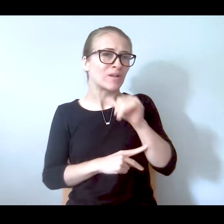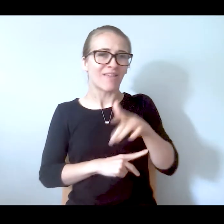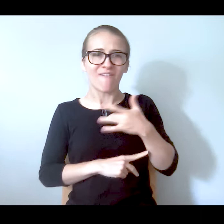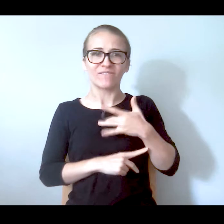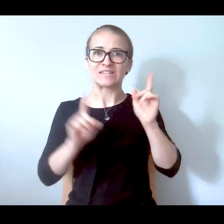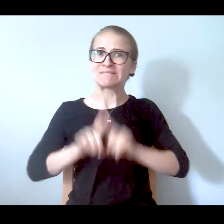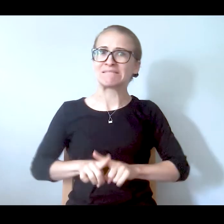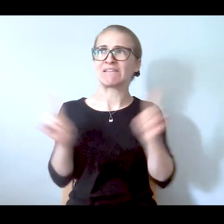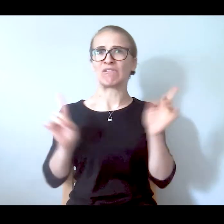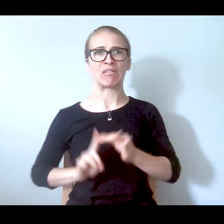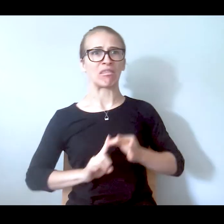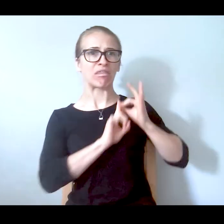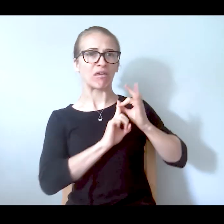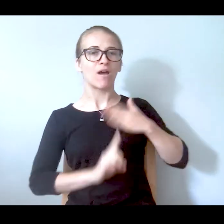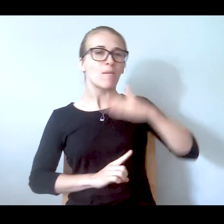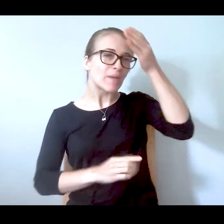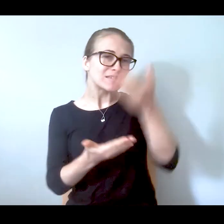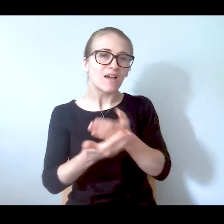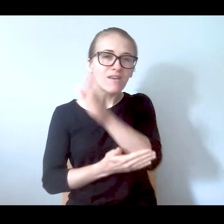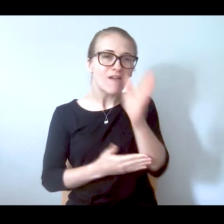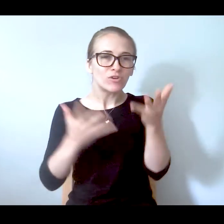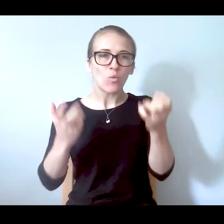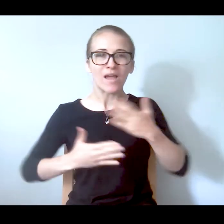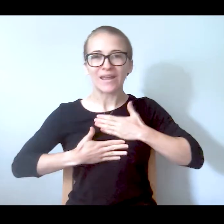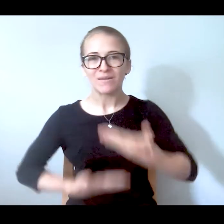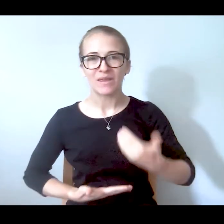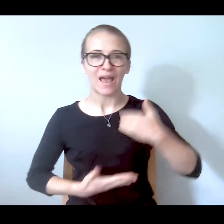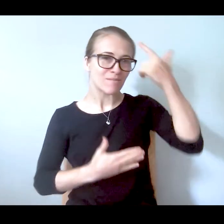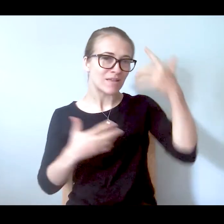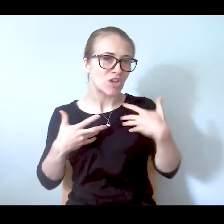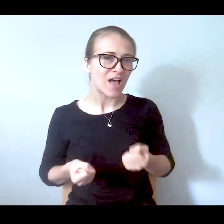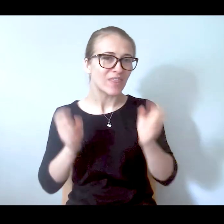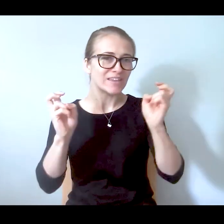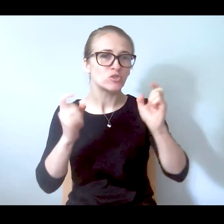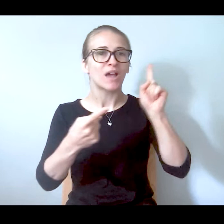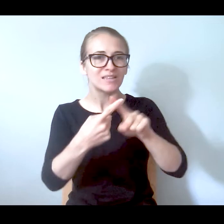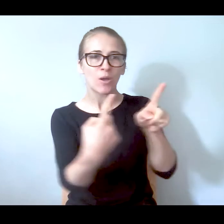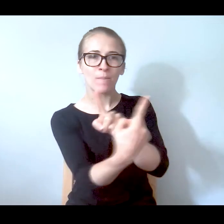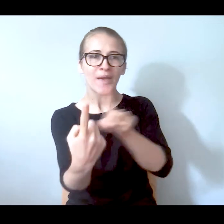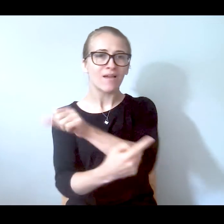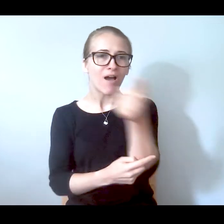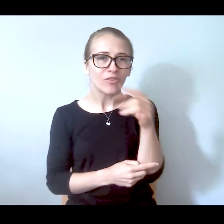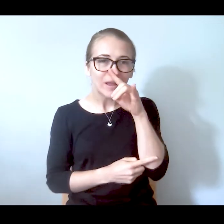never wanted to admit that he had mental health issues until he met other kids and he was like, oh,